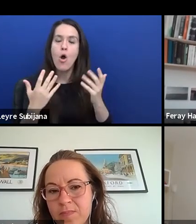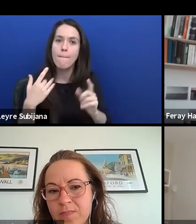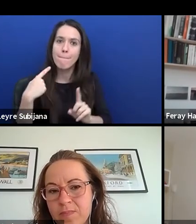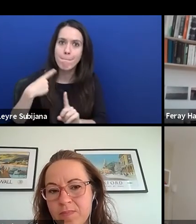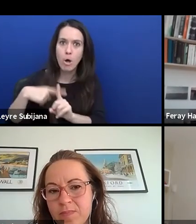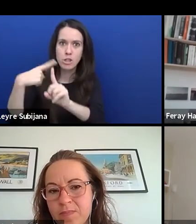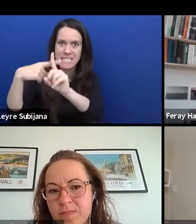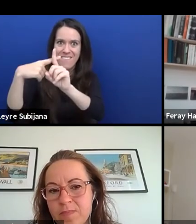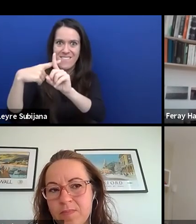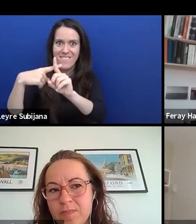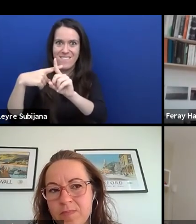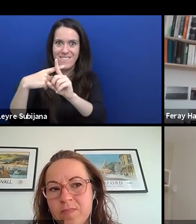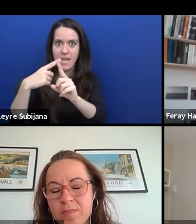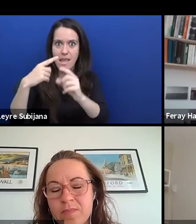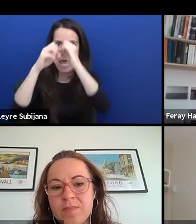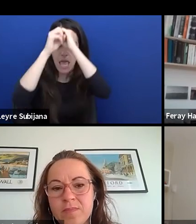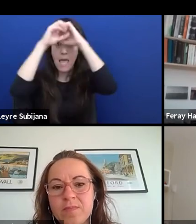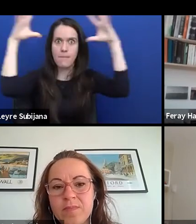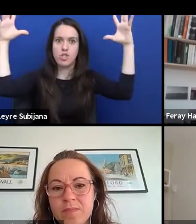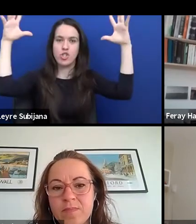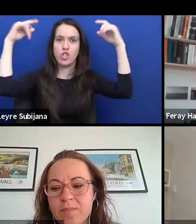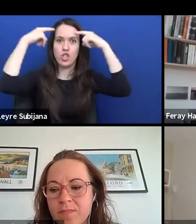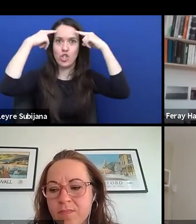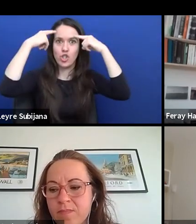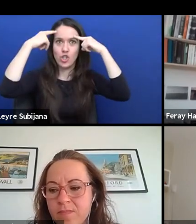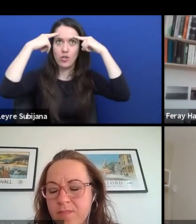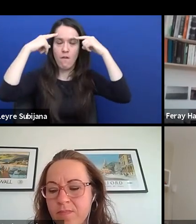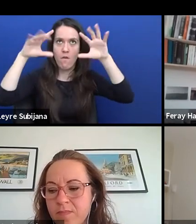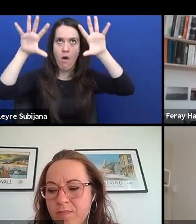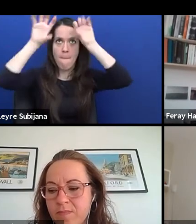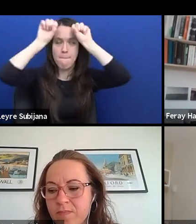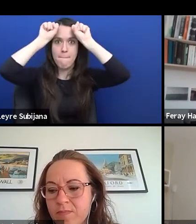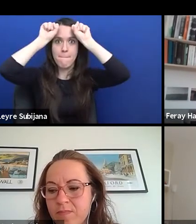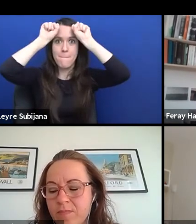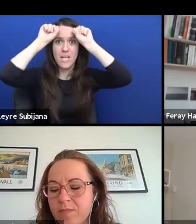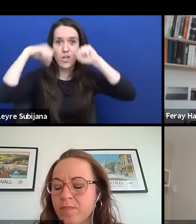and I think it's very important as youth theatre makers